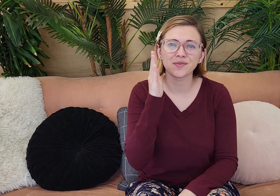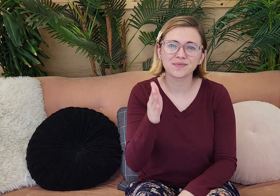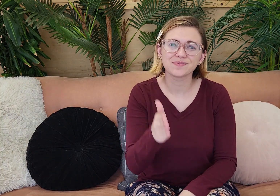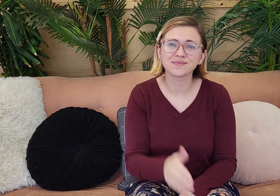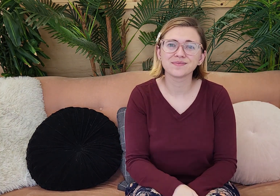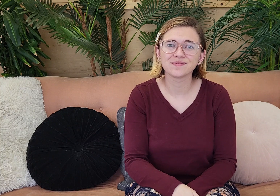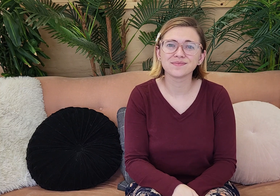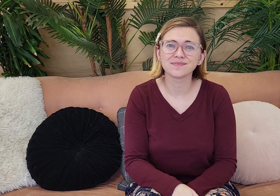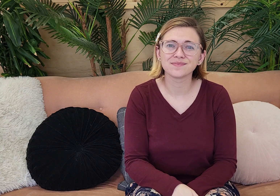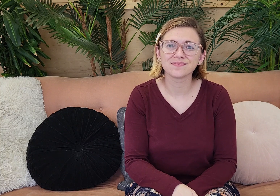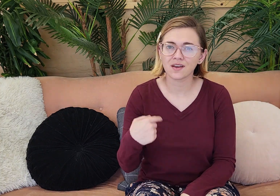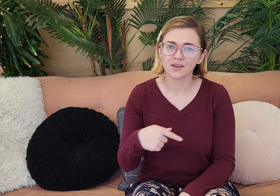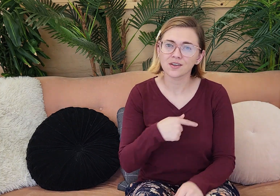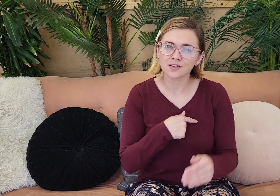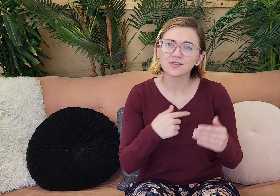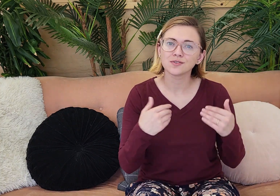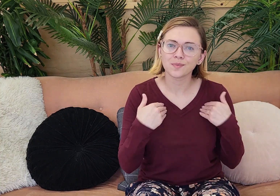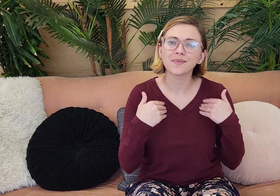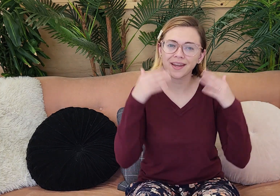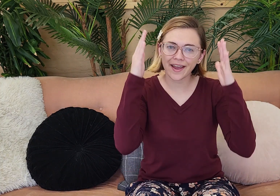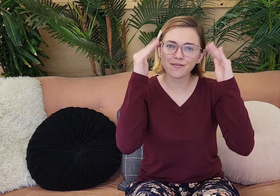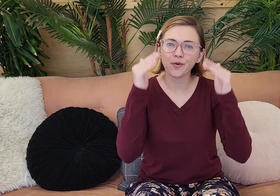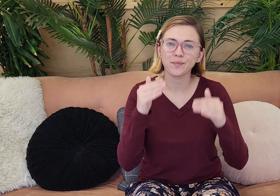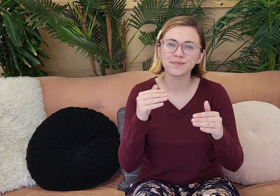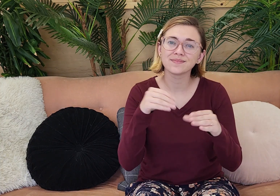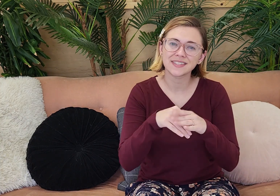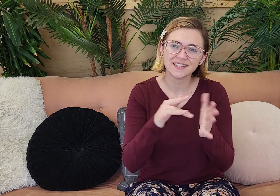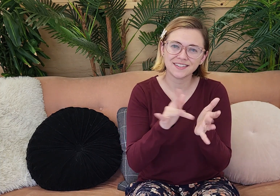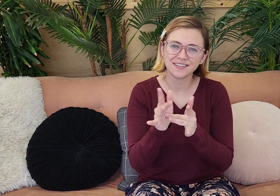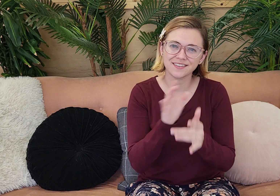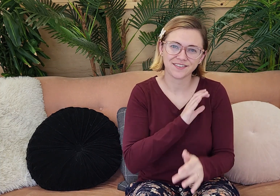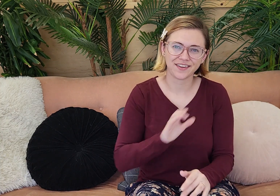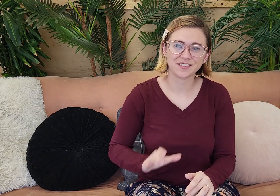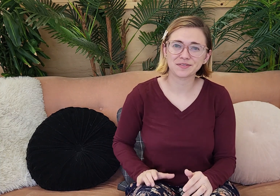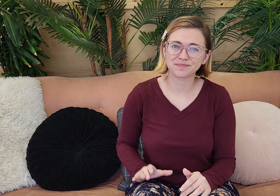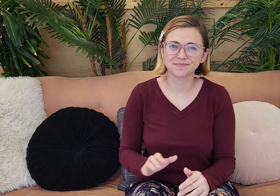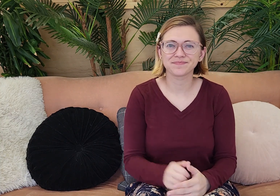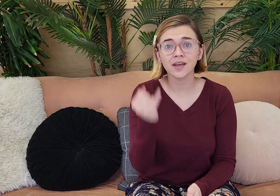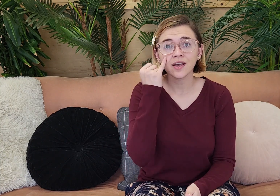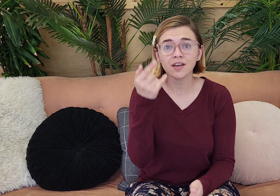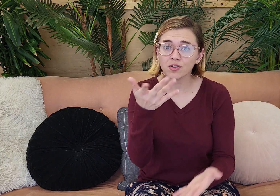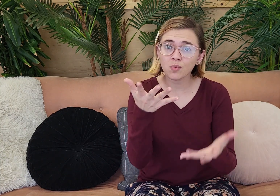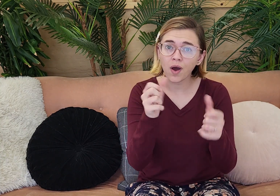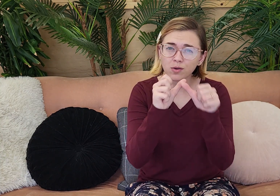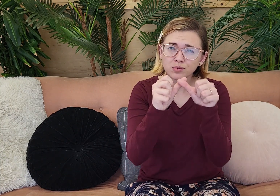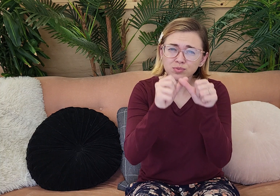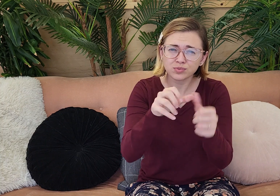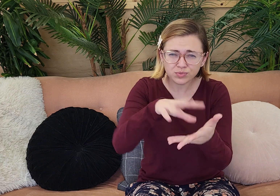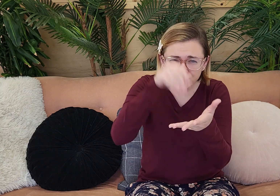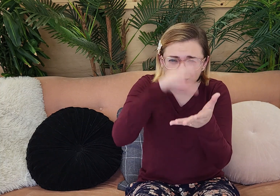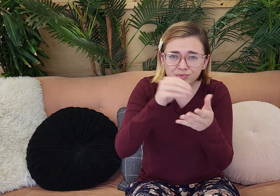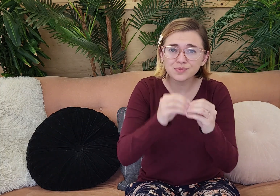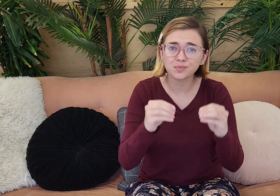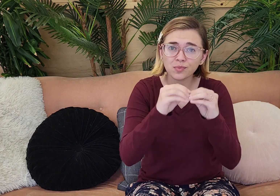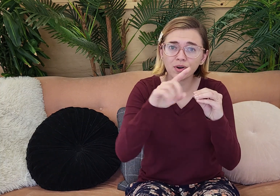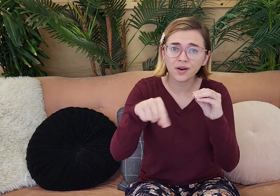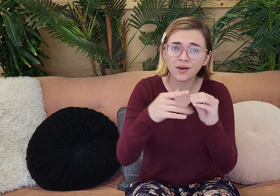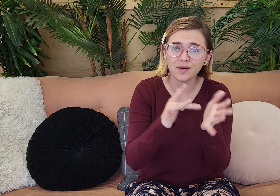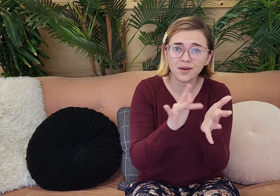care of you, and He will. So we have hope in Jesus Christ. If you want to continue learning more about